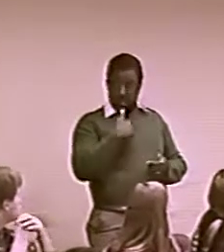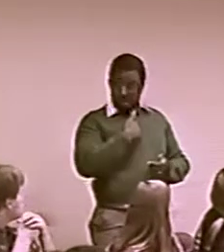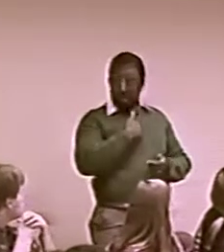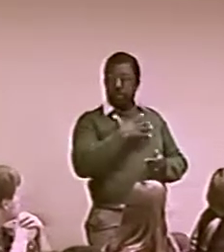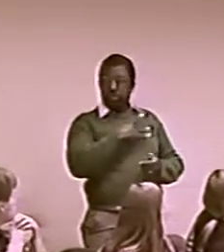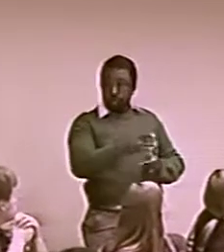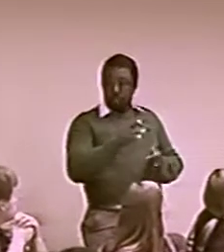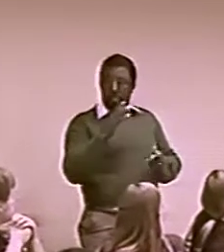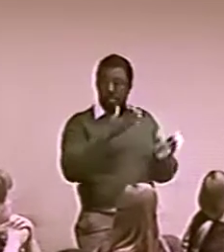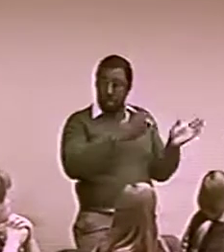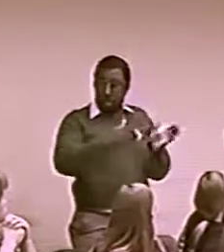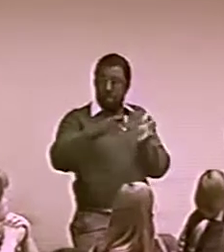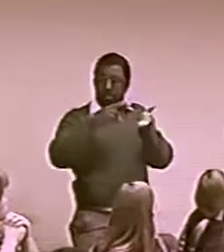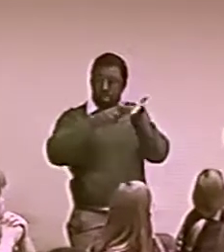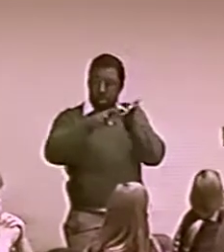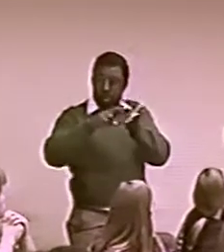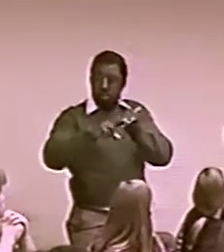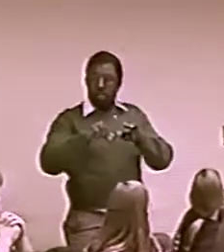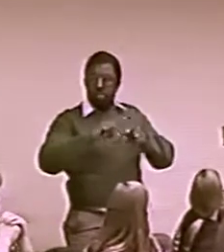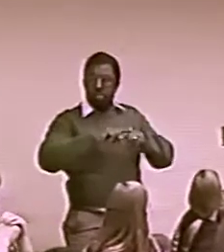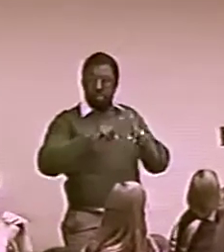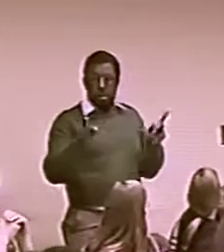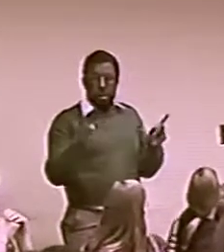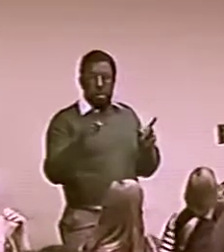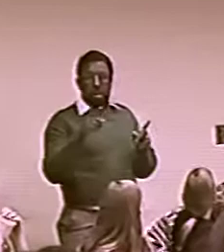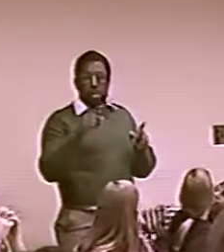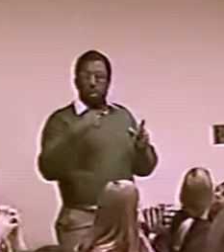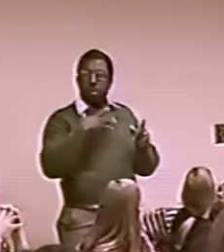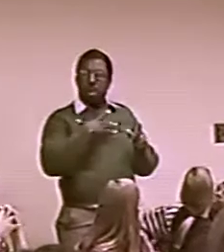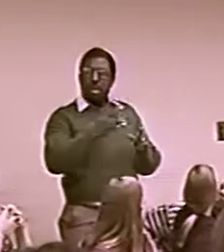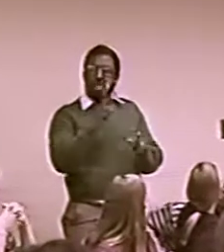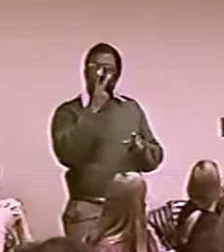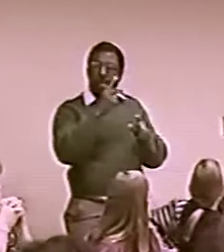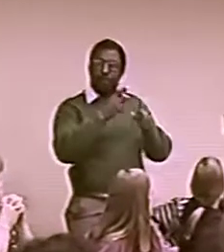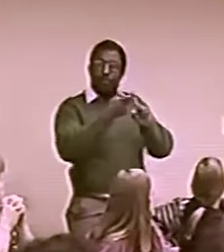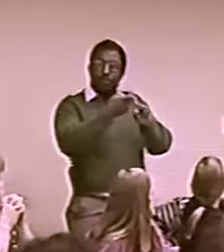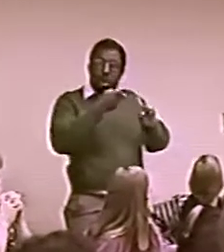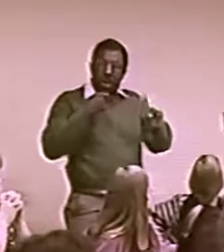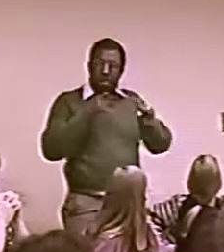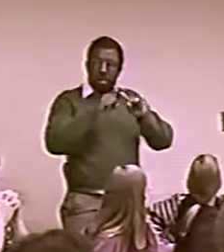I FEEL THAT ... RESEARCH,